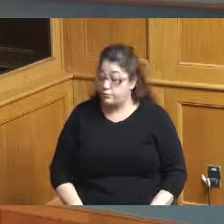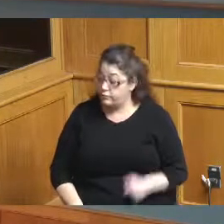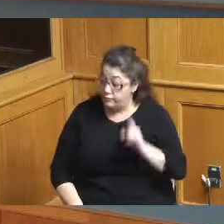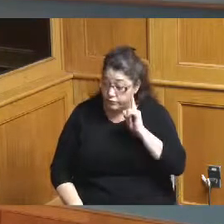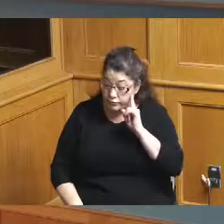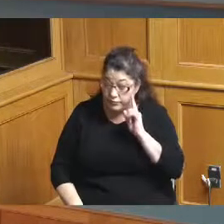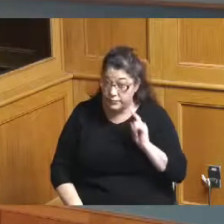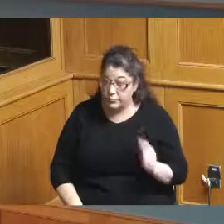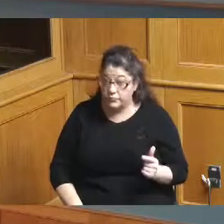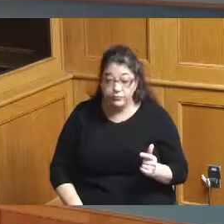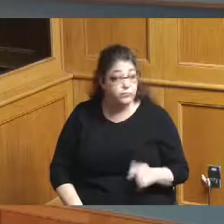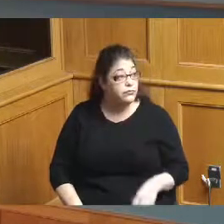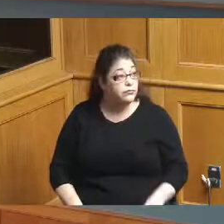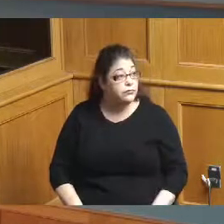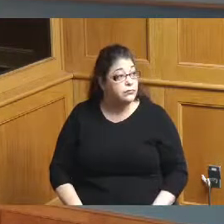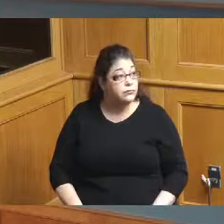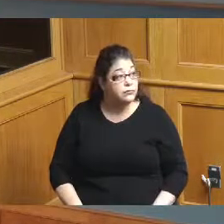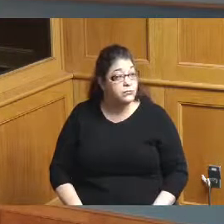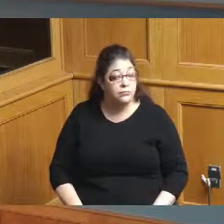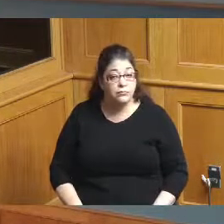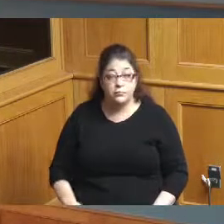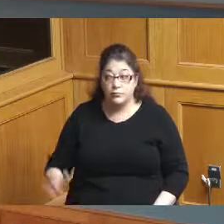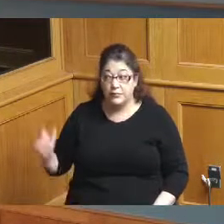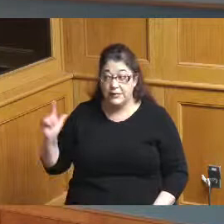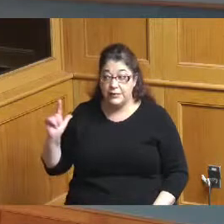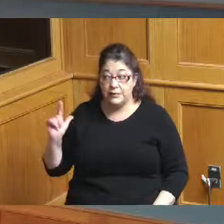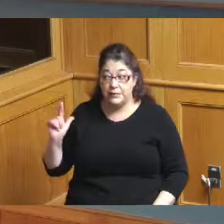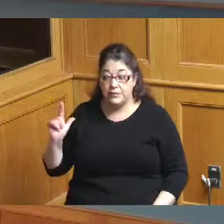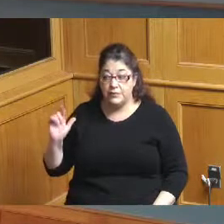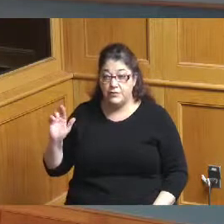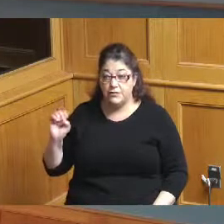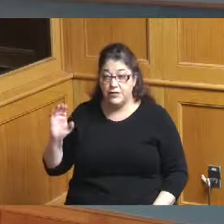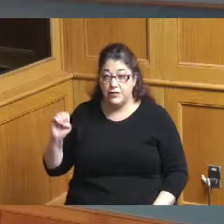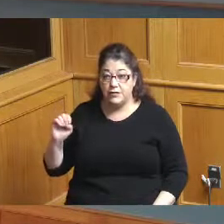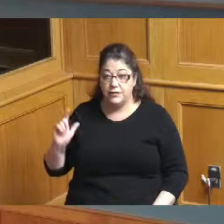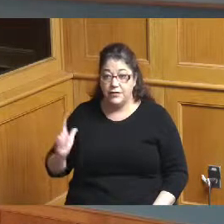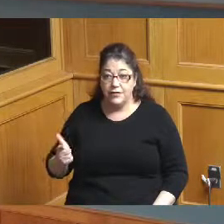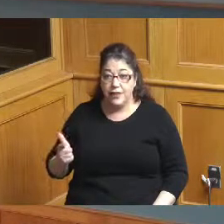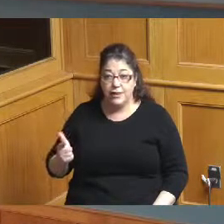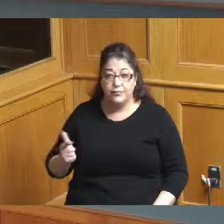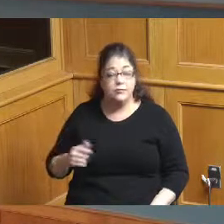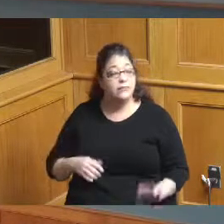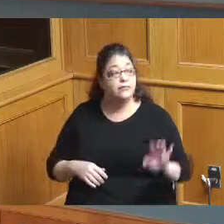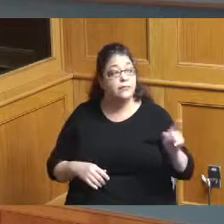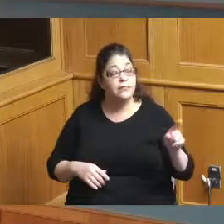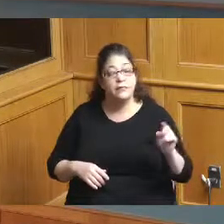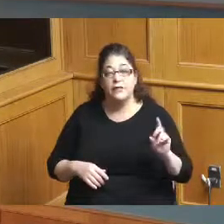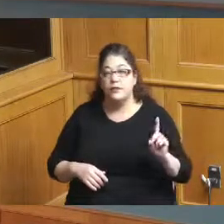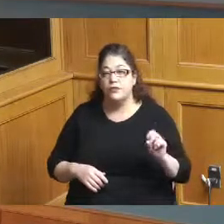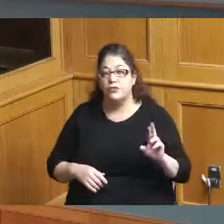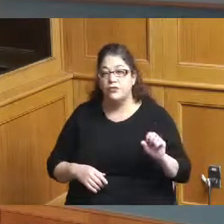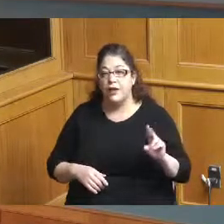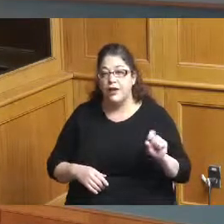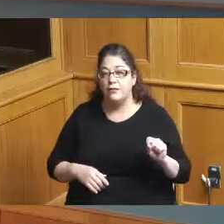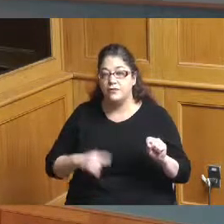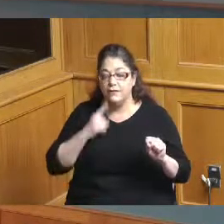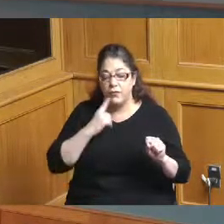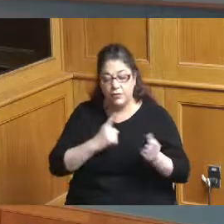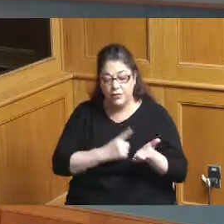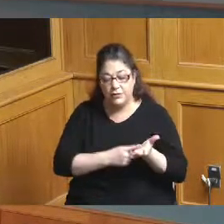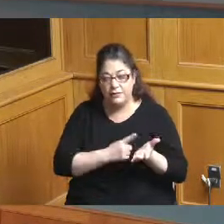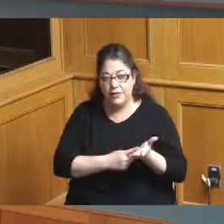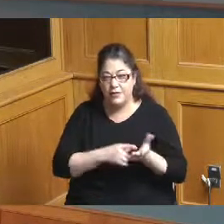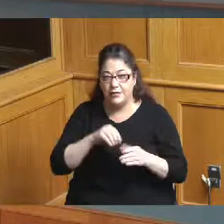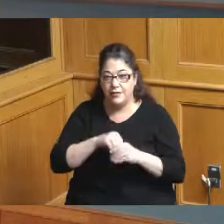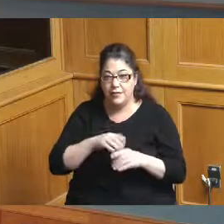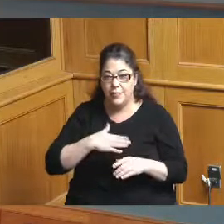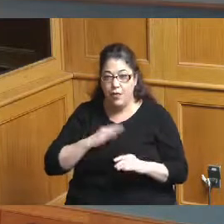is there a second so just by way of discussion I in my office we've had this since